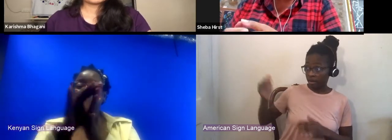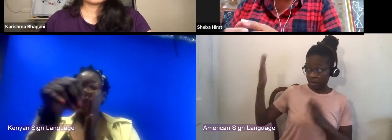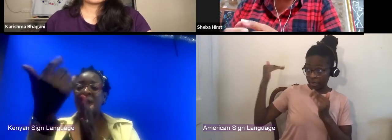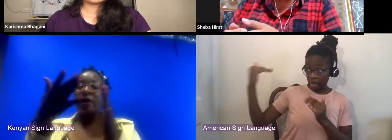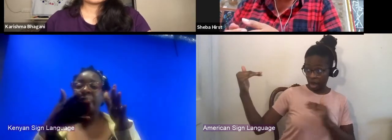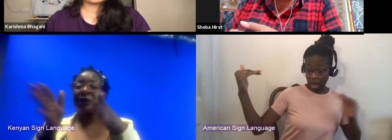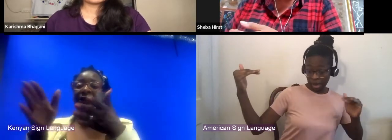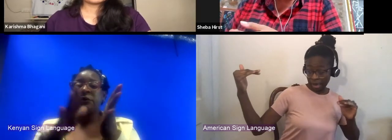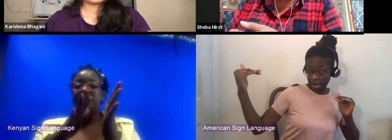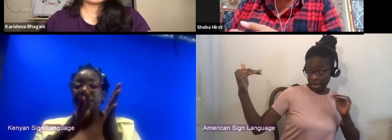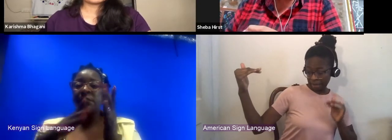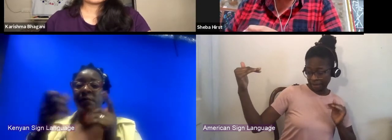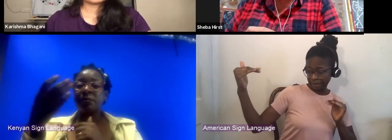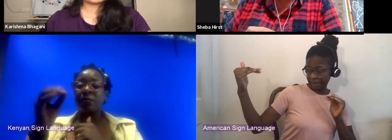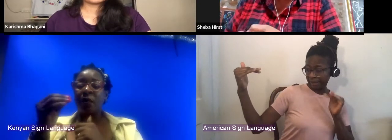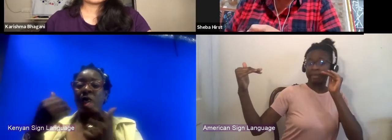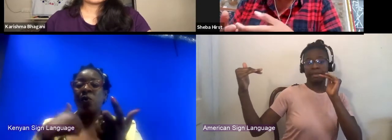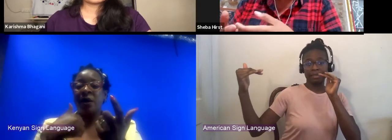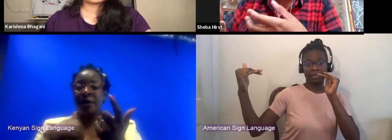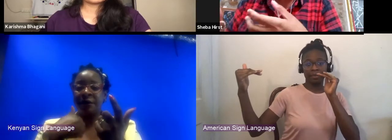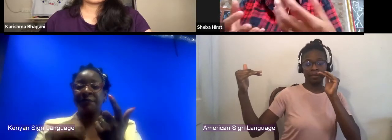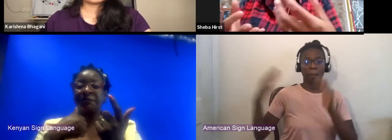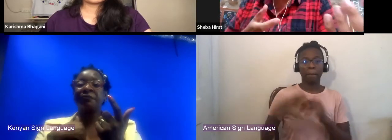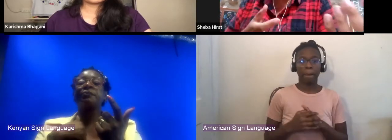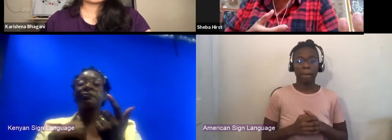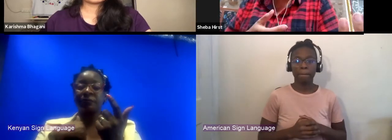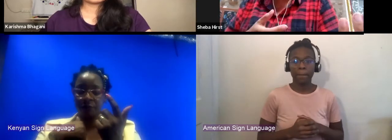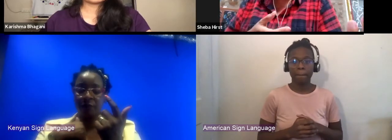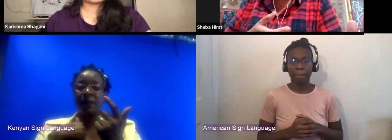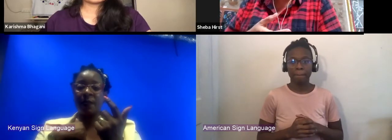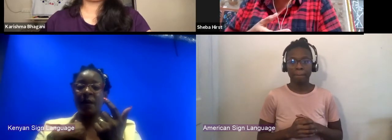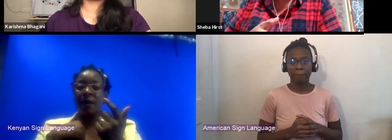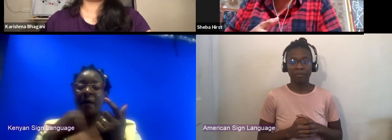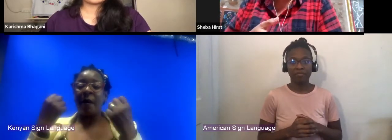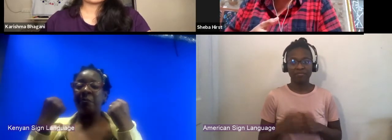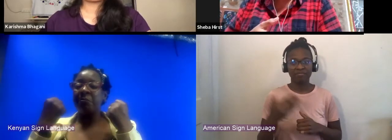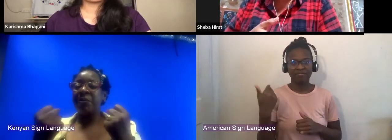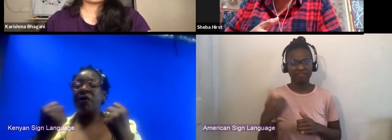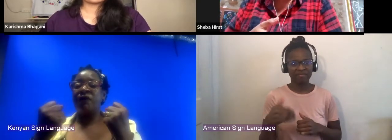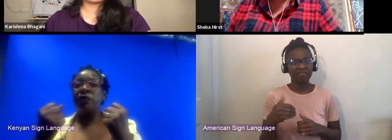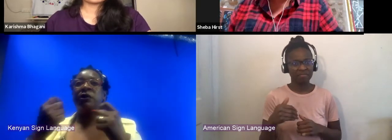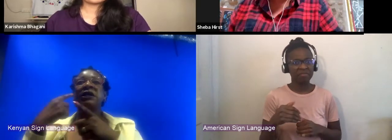We also had a very powerful experience taking the task. I mean, it was a huge fundraising experience